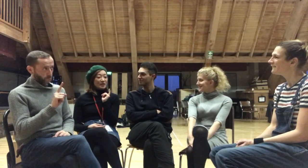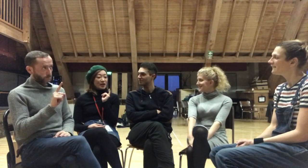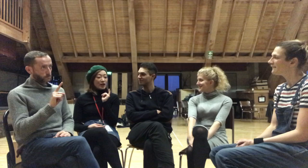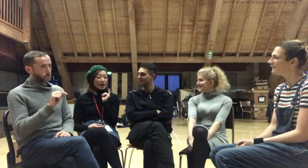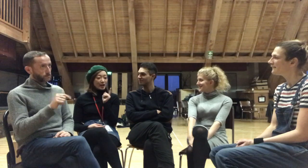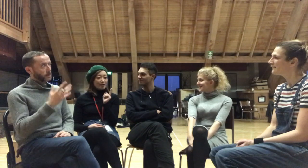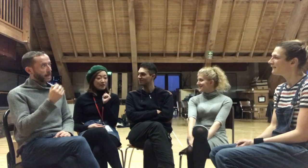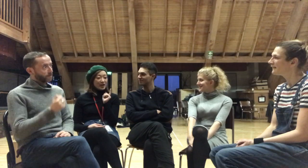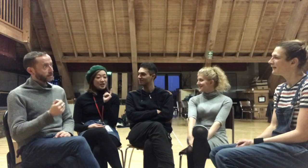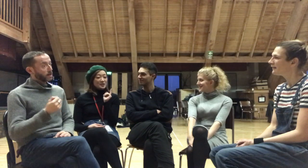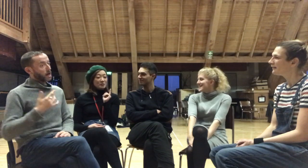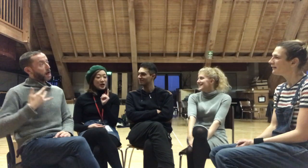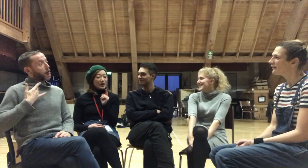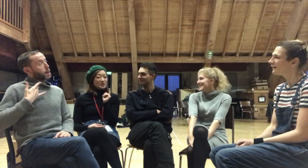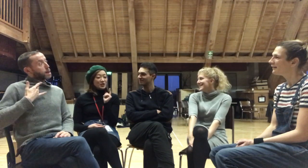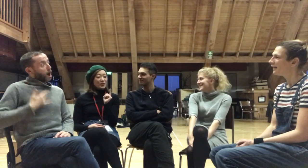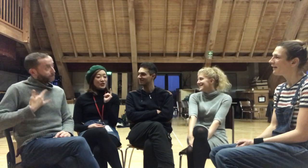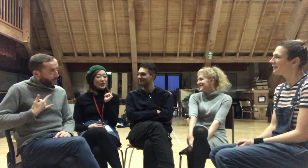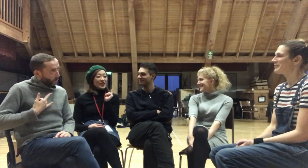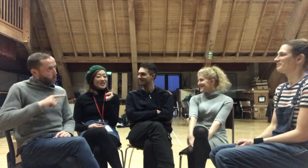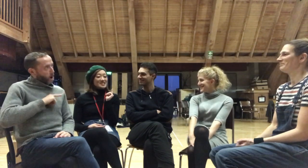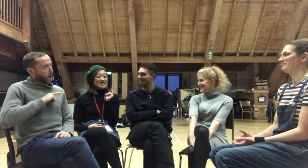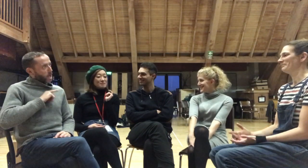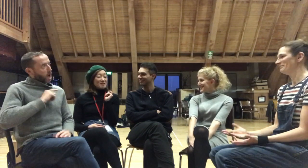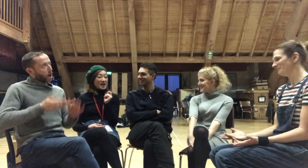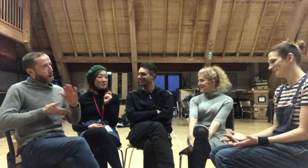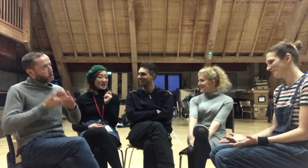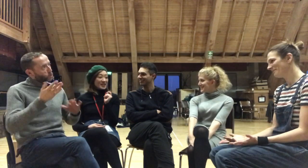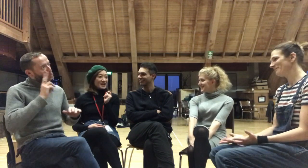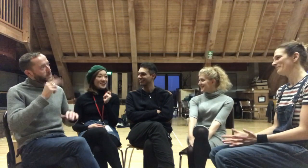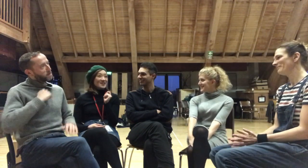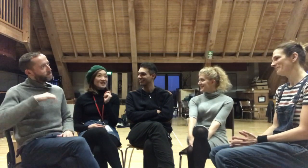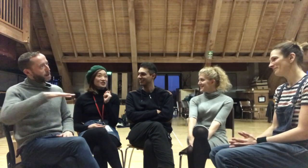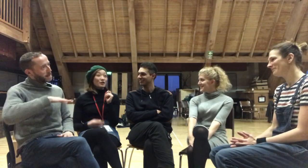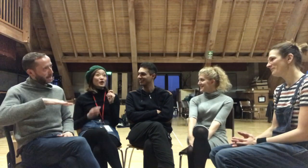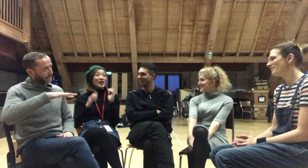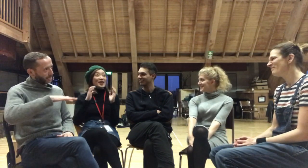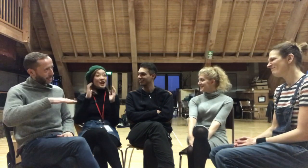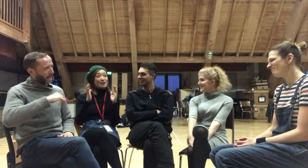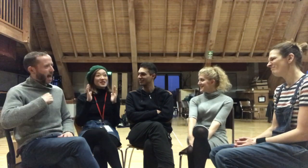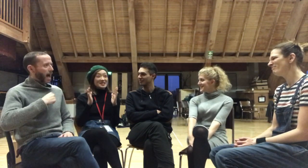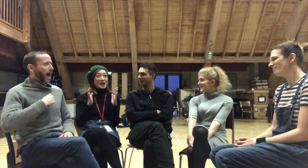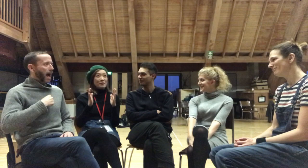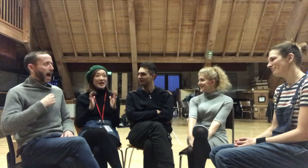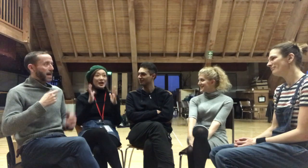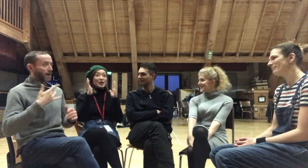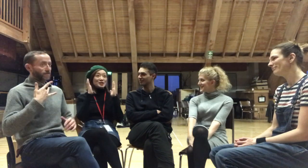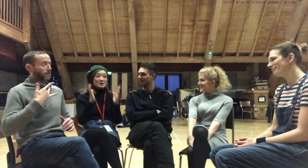'life' because I'm going to see my family. So I've got like 'life things' happening.